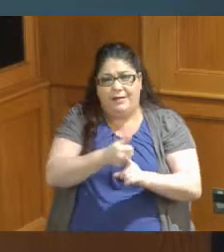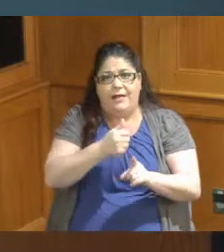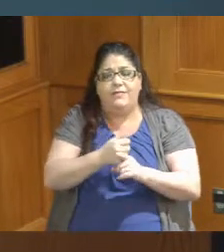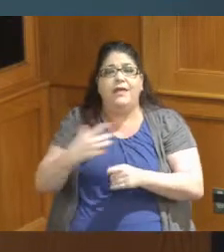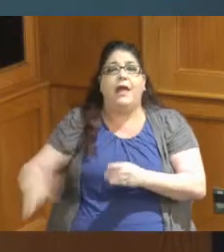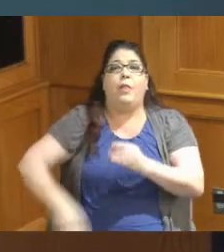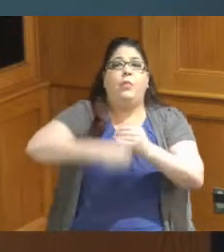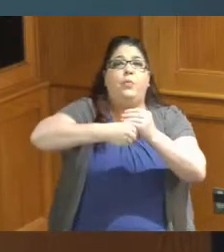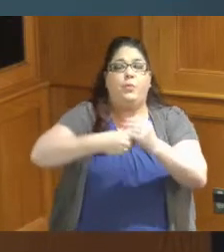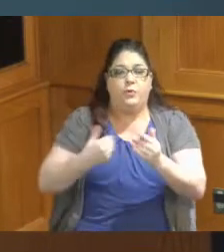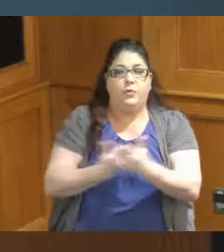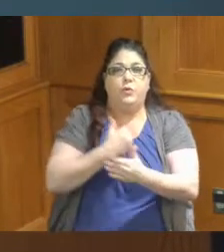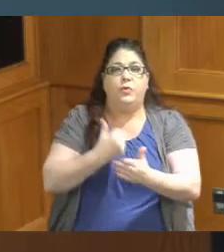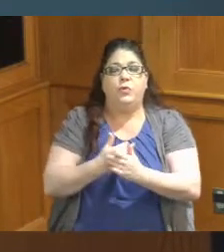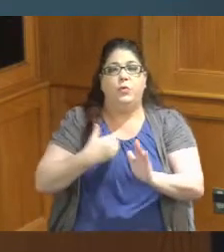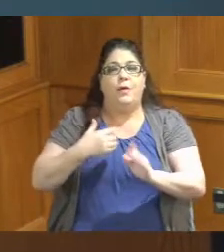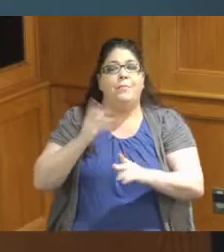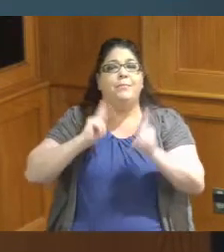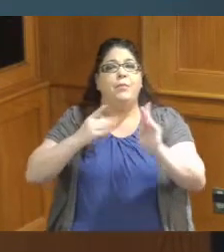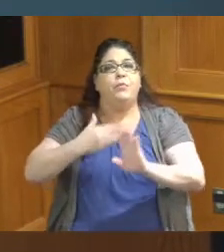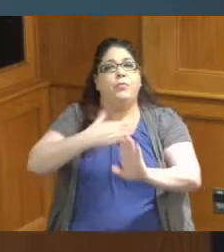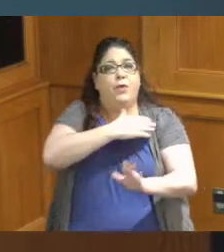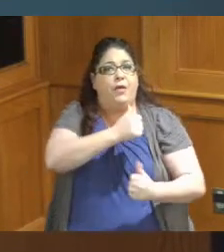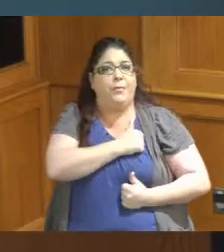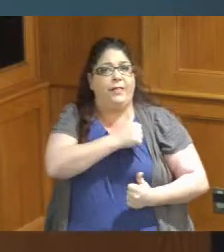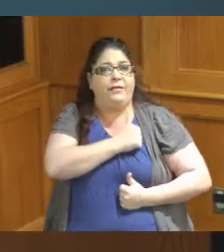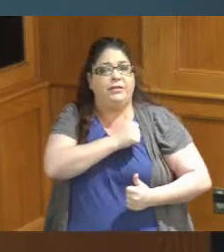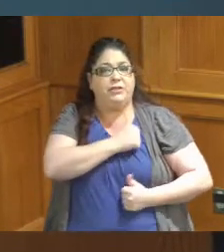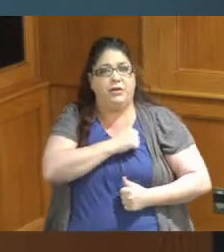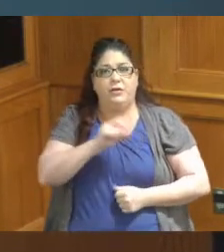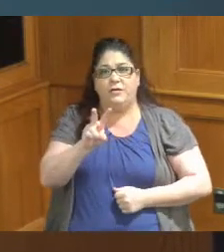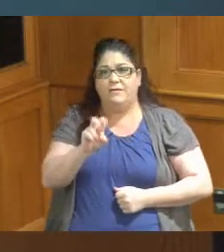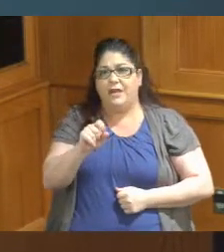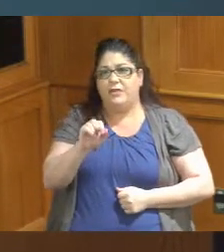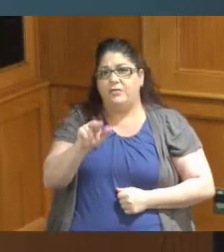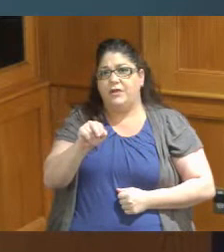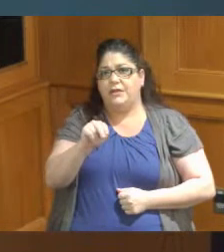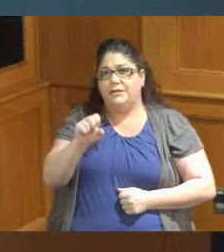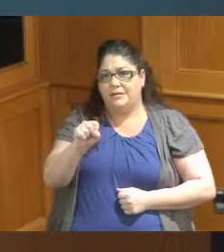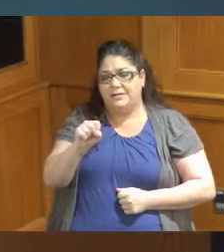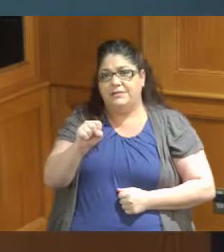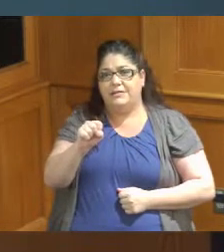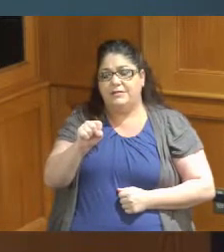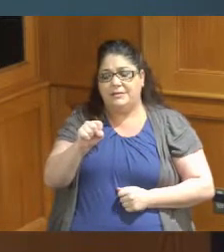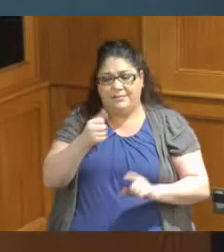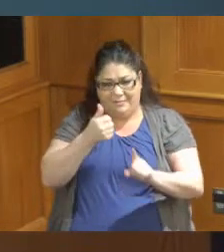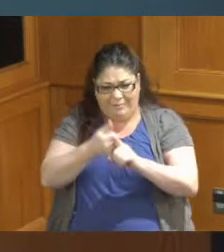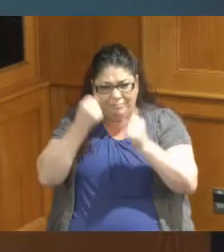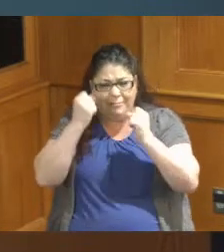facility for veterans full service one stop and so many of our veterans have served our country